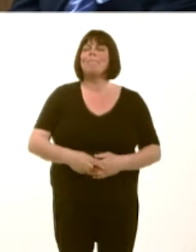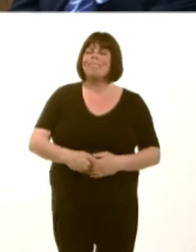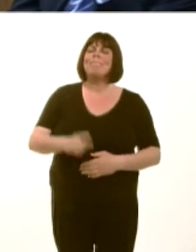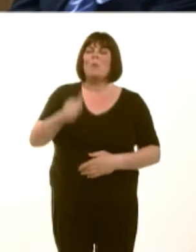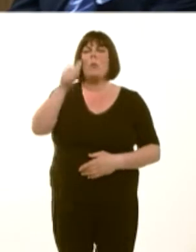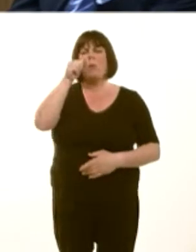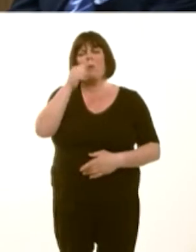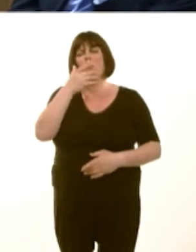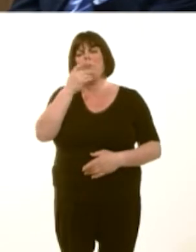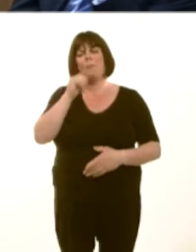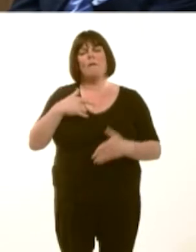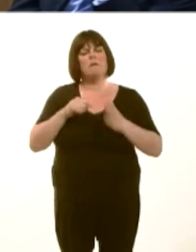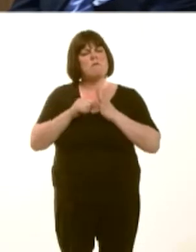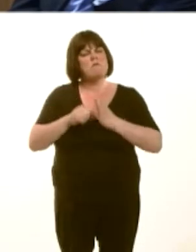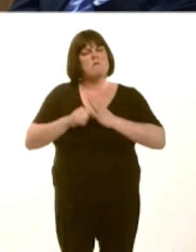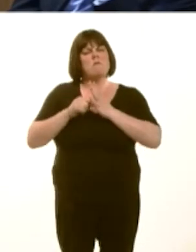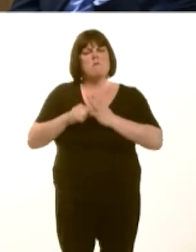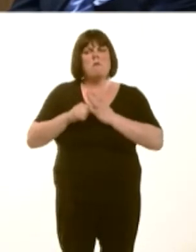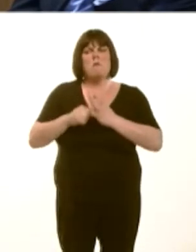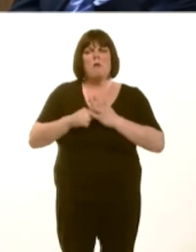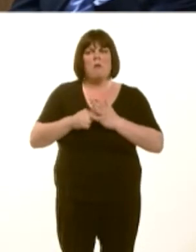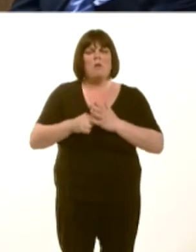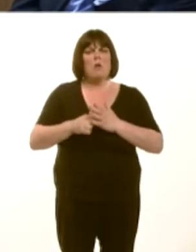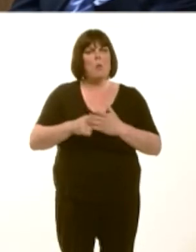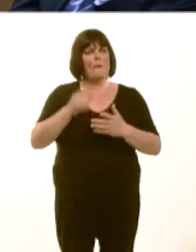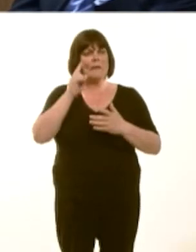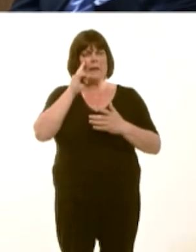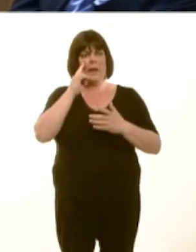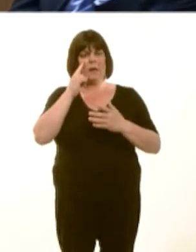Wrth gwrs, rym niín gweld heddiw y ffaith bod twf economaidd wedi cwympo.